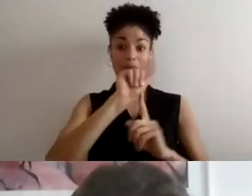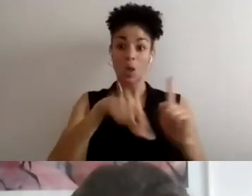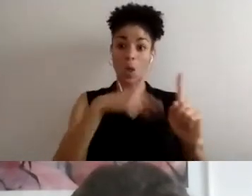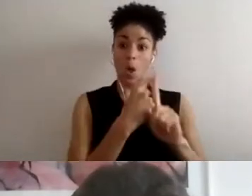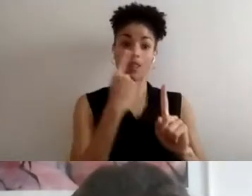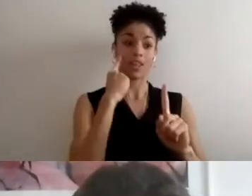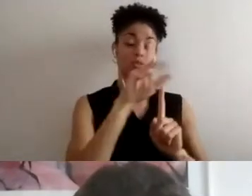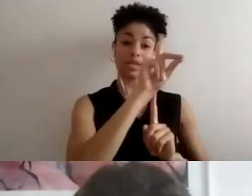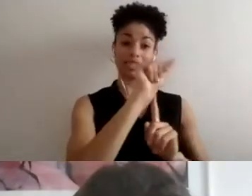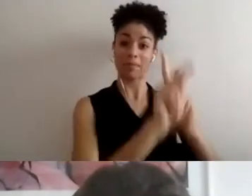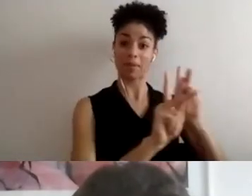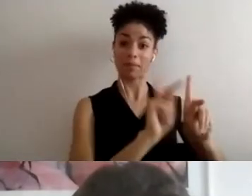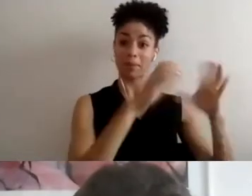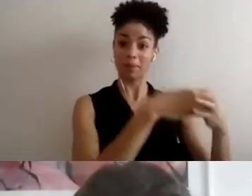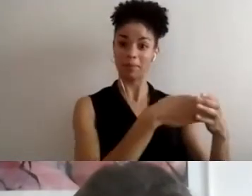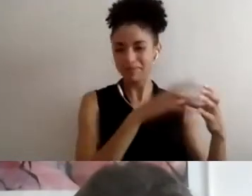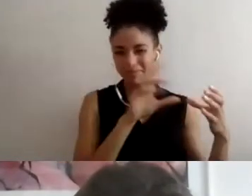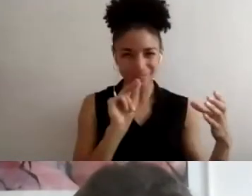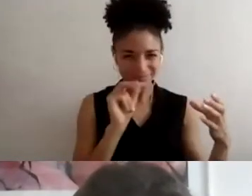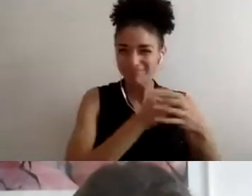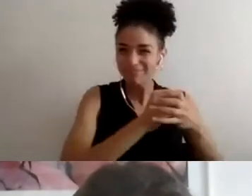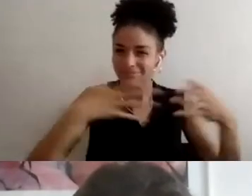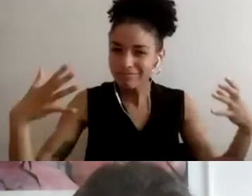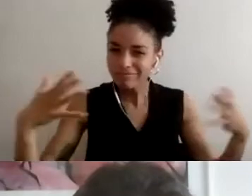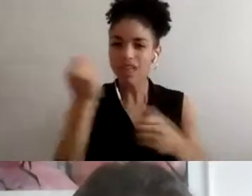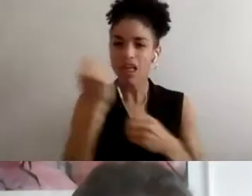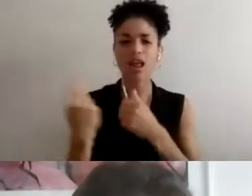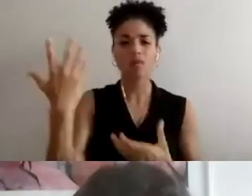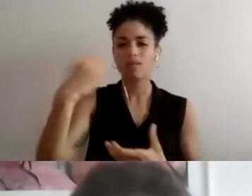about it and how it interrogates our lives.